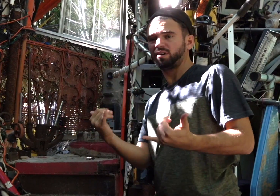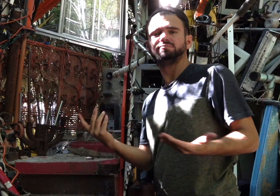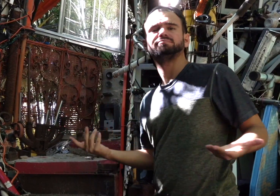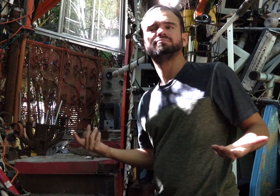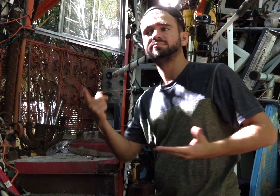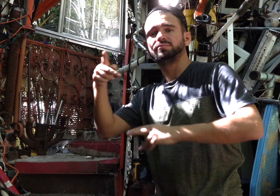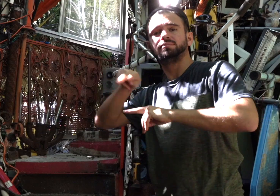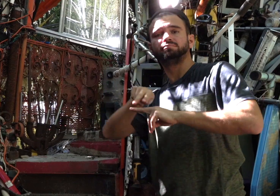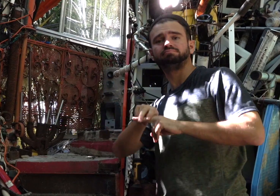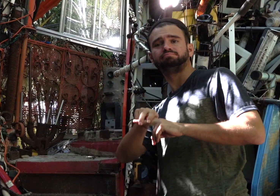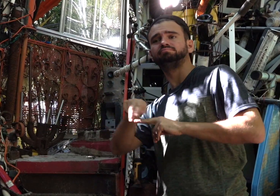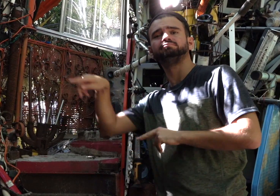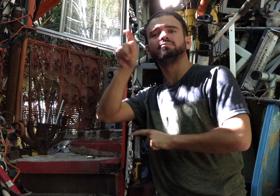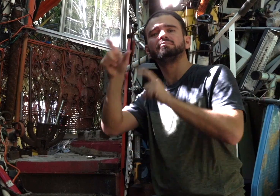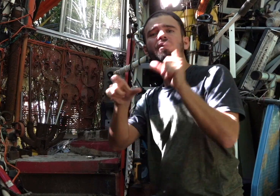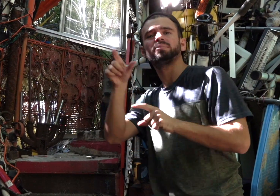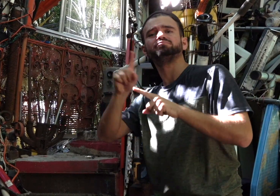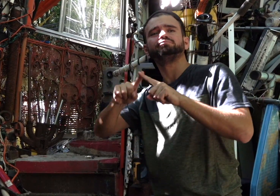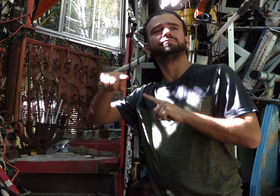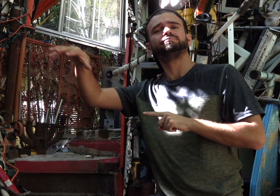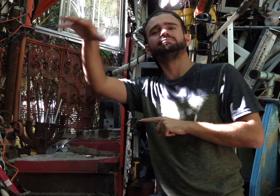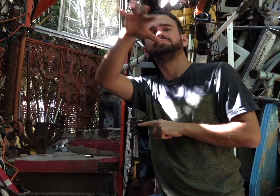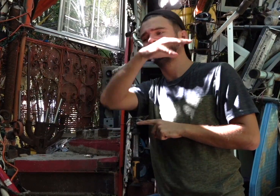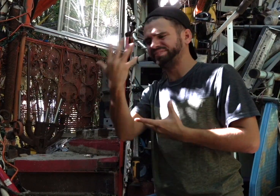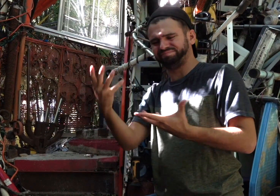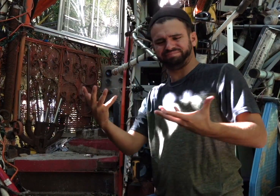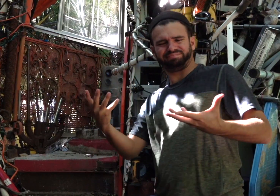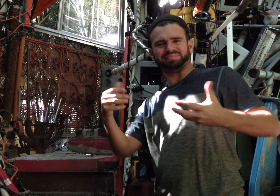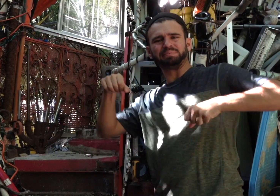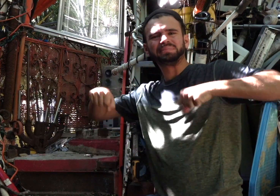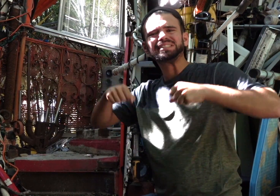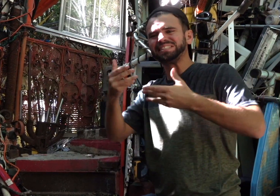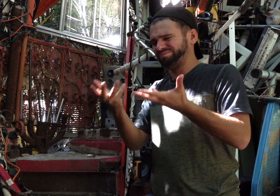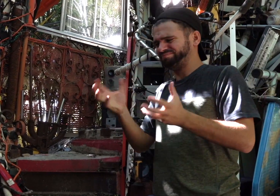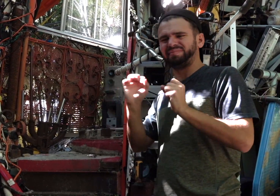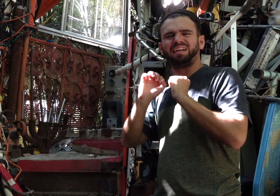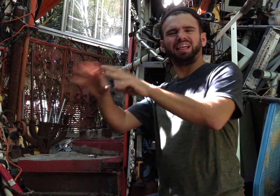Today, all he does is to wait for people to bring the junks to him.